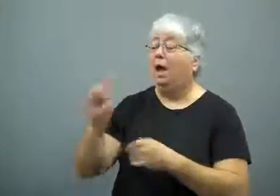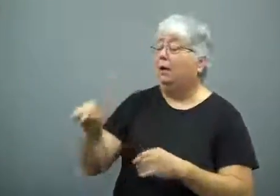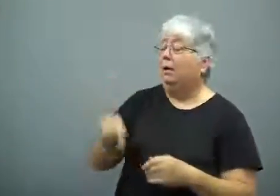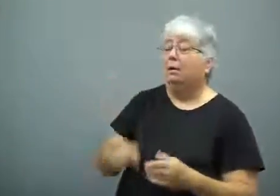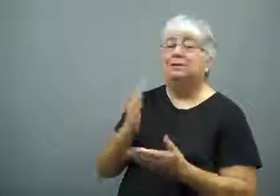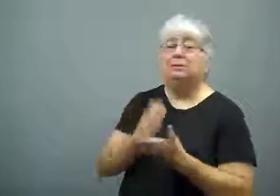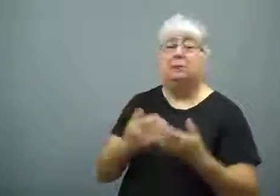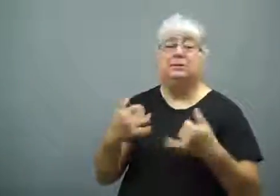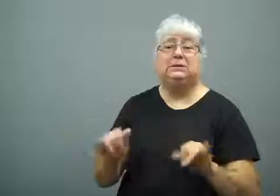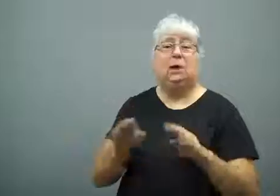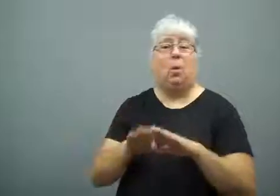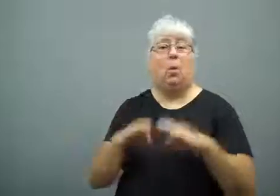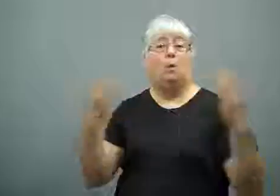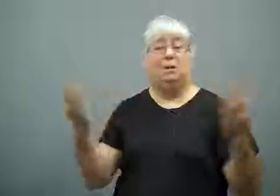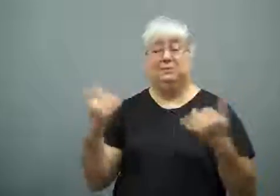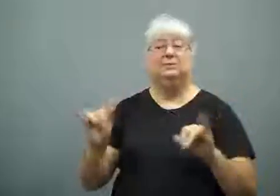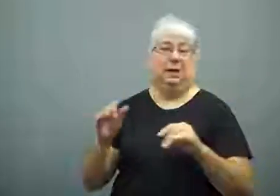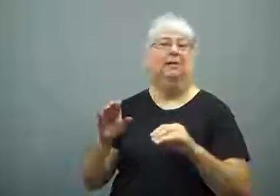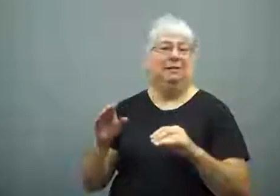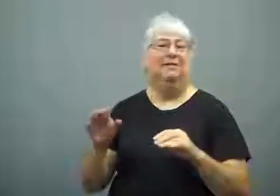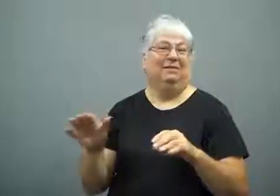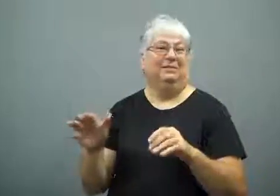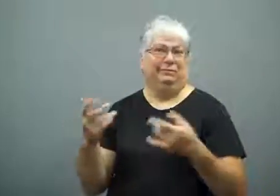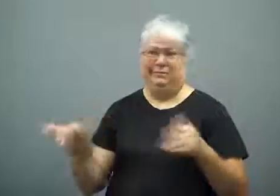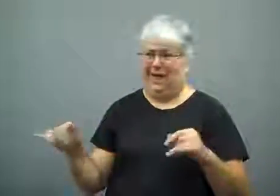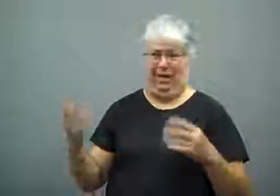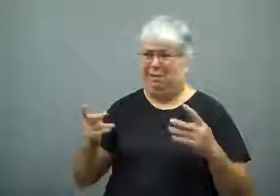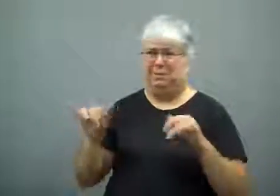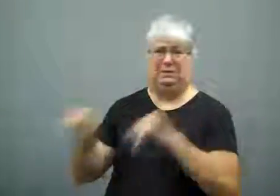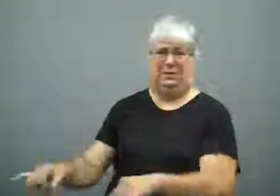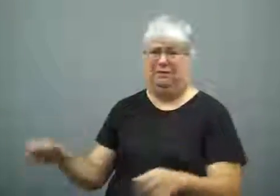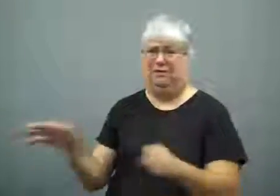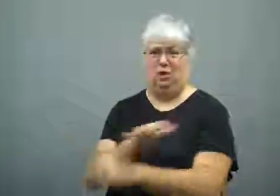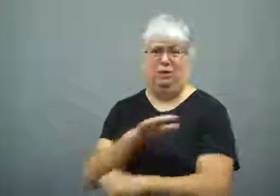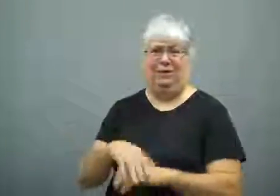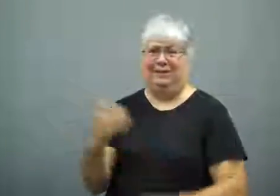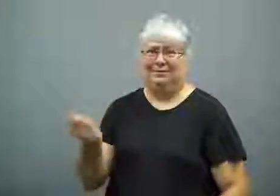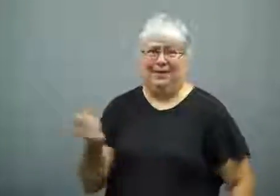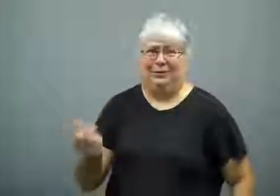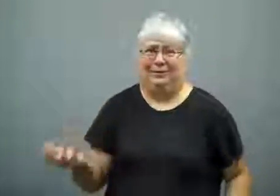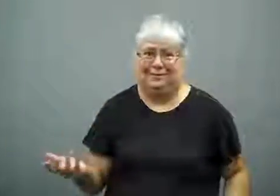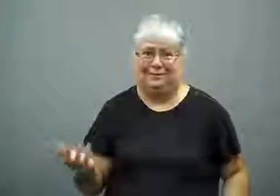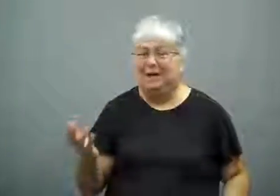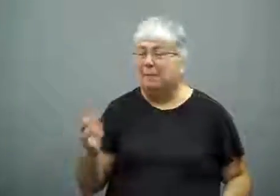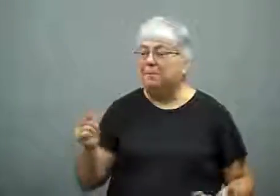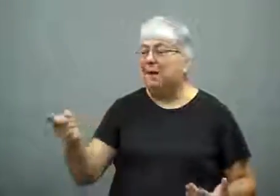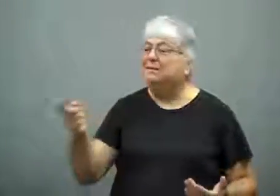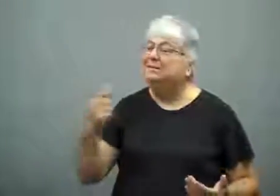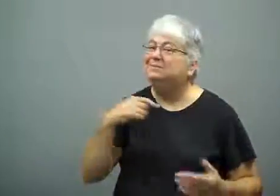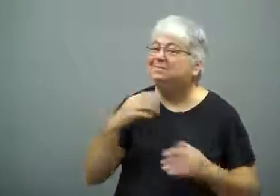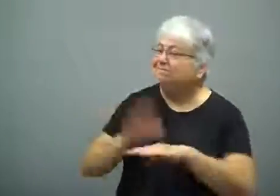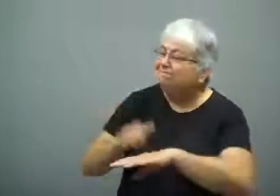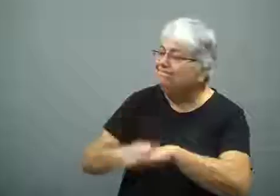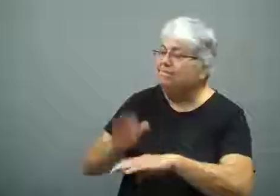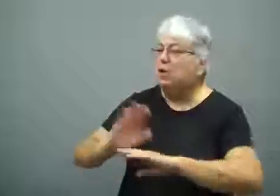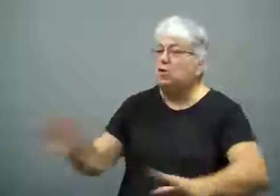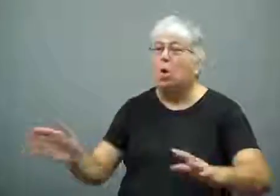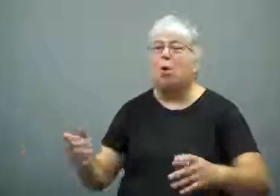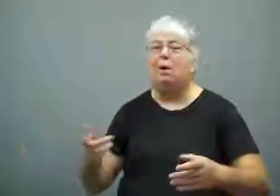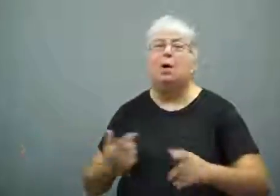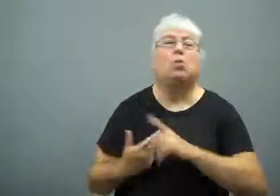Others remained open and were still full on Saturday.